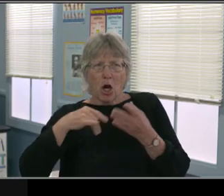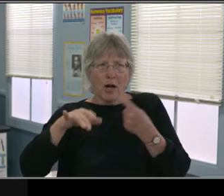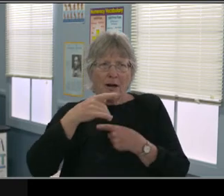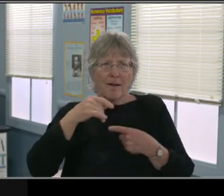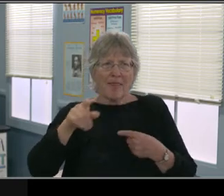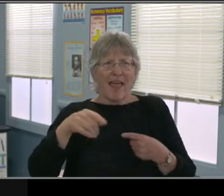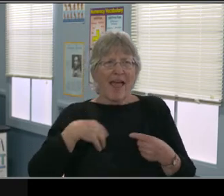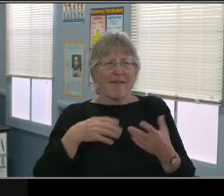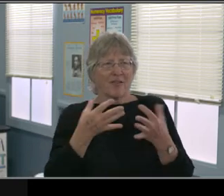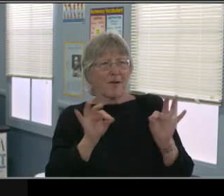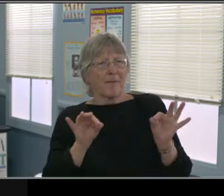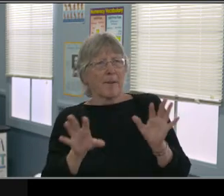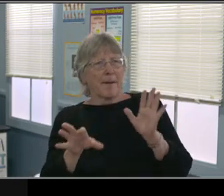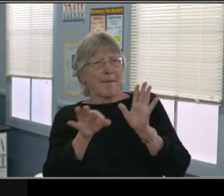just to kind of wrap everything up,